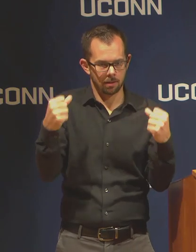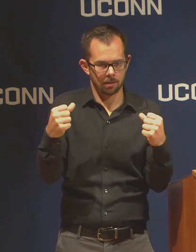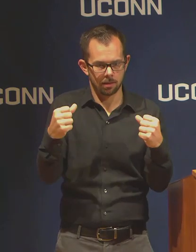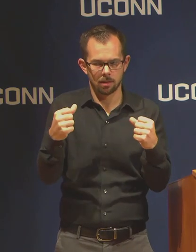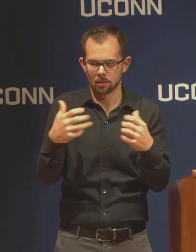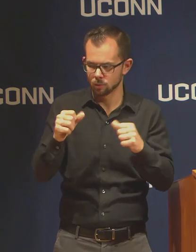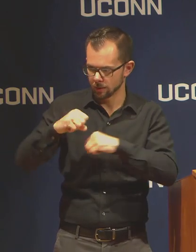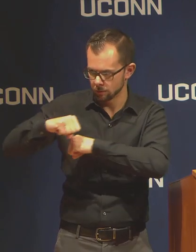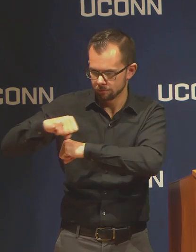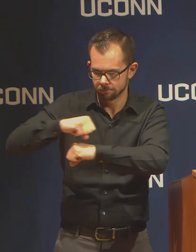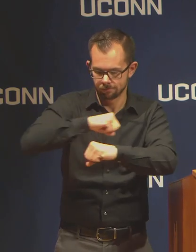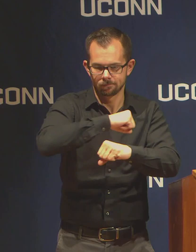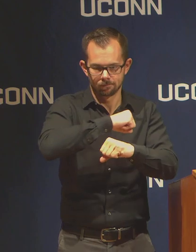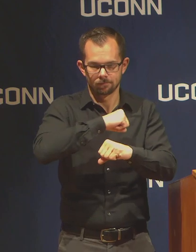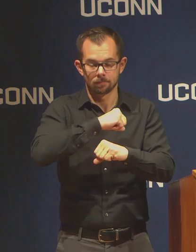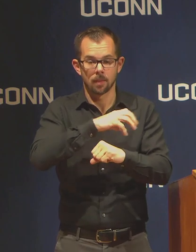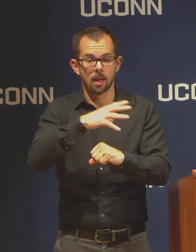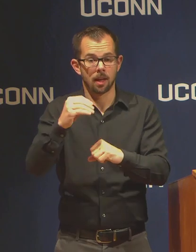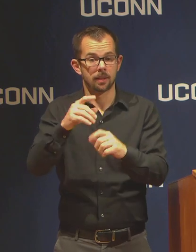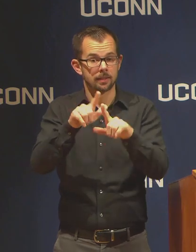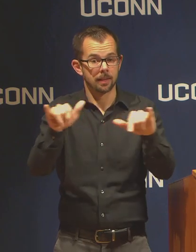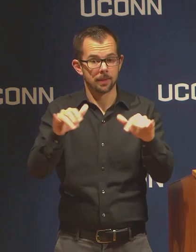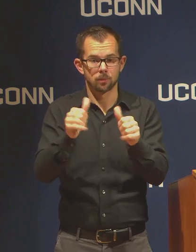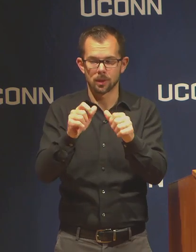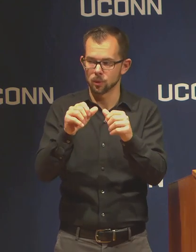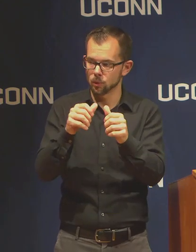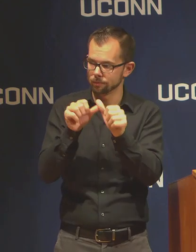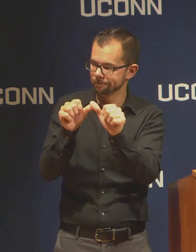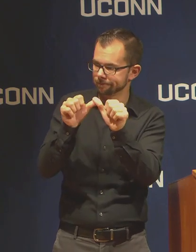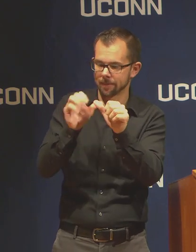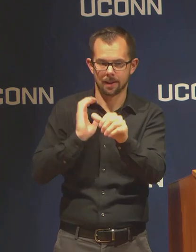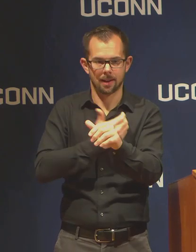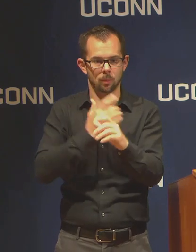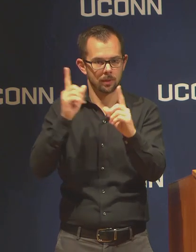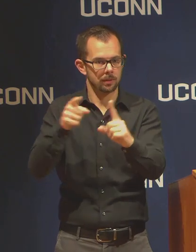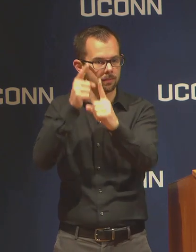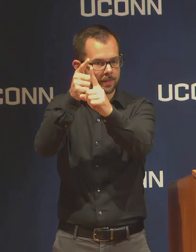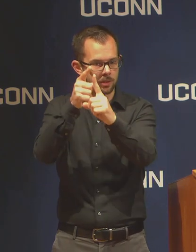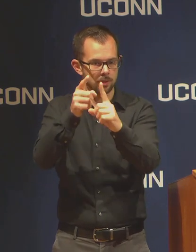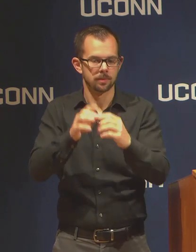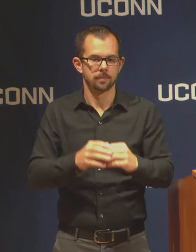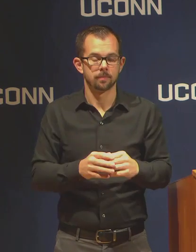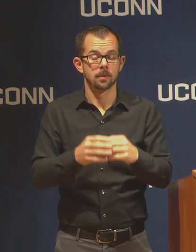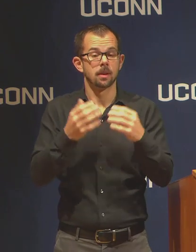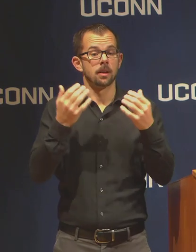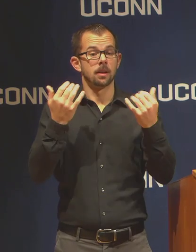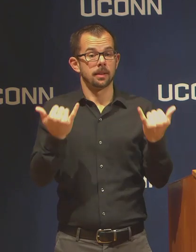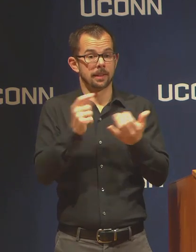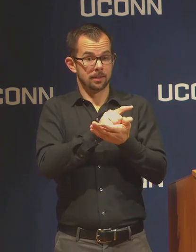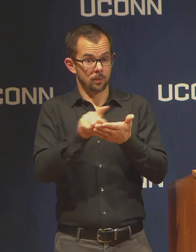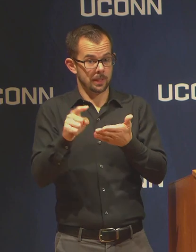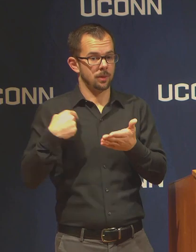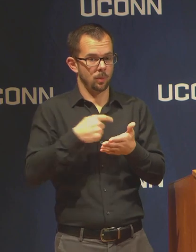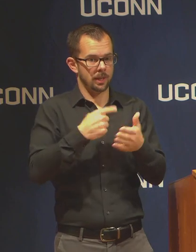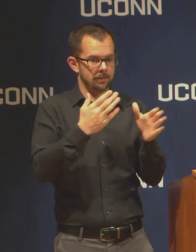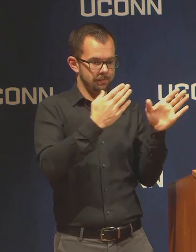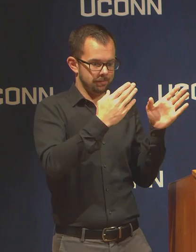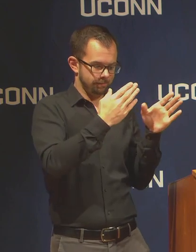possible our mission as much as we could. And we've shifted into a phase which is to first of all protect